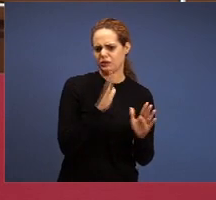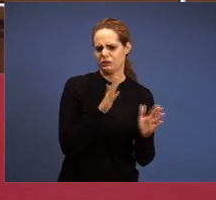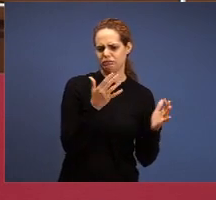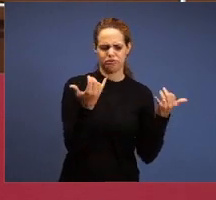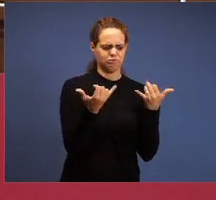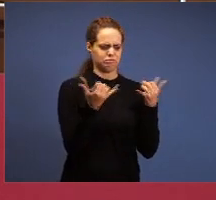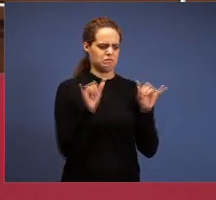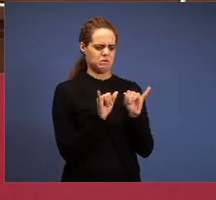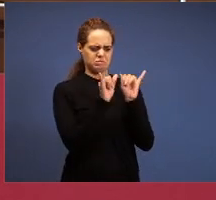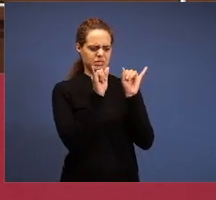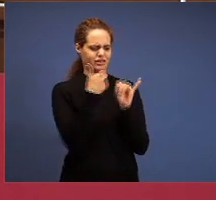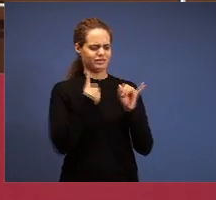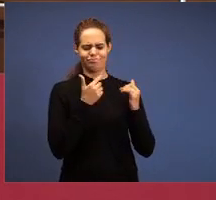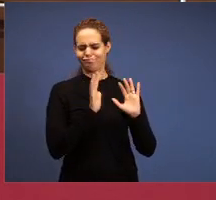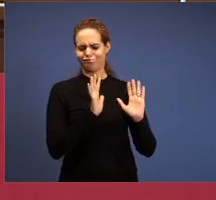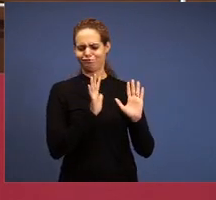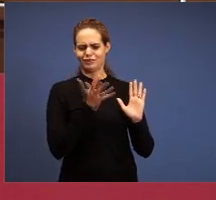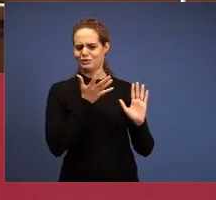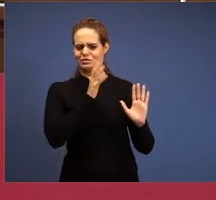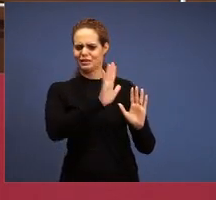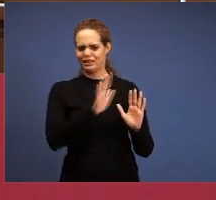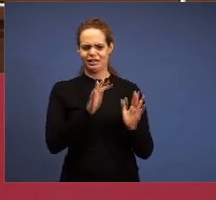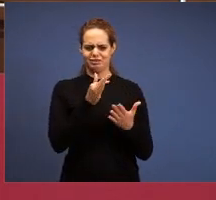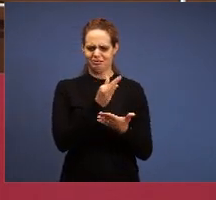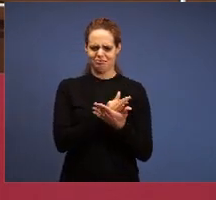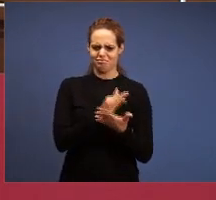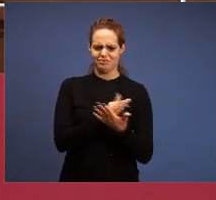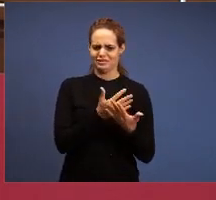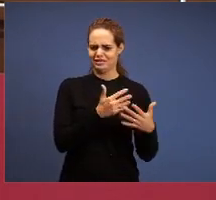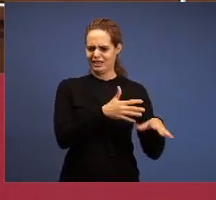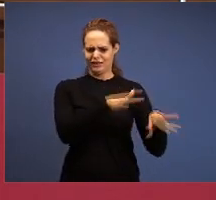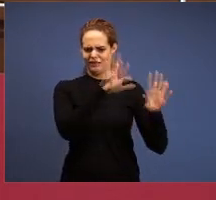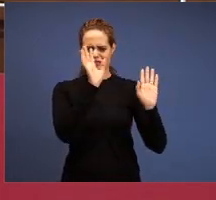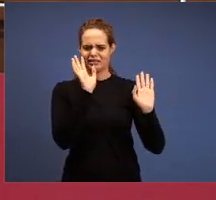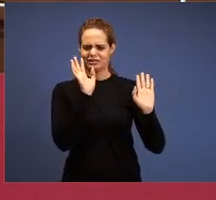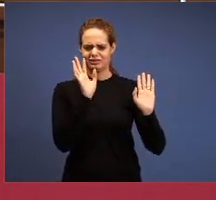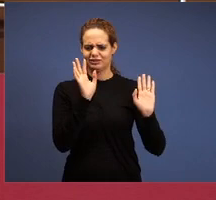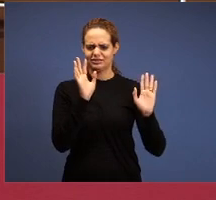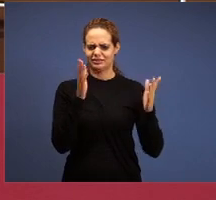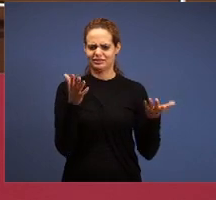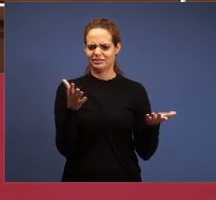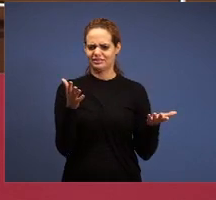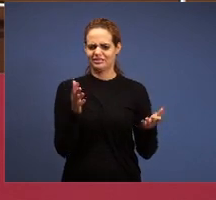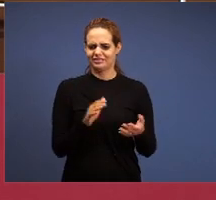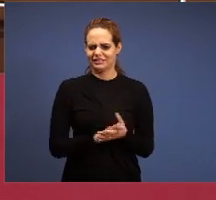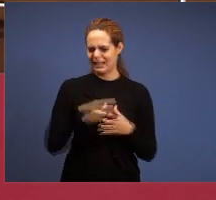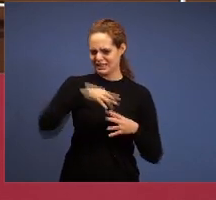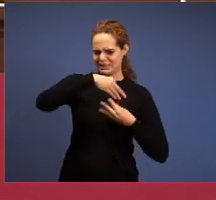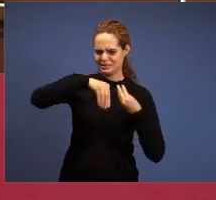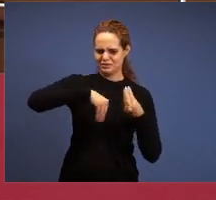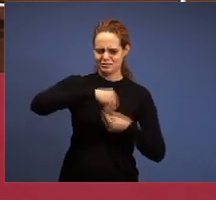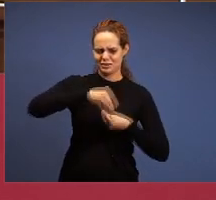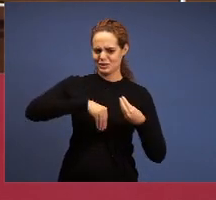about theologian? I don't care about systematic, about homiletics, hermeneutics, propaedeutics,